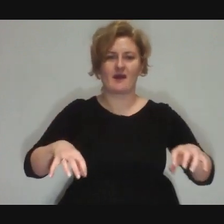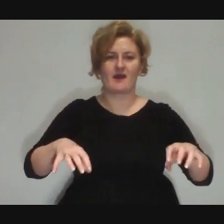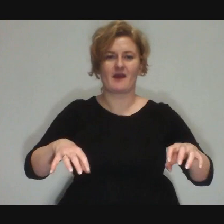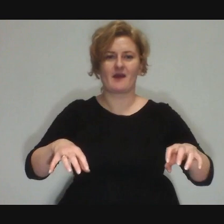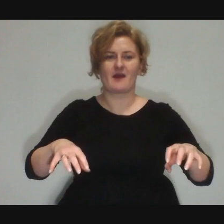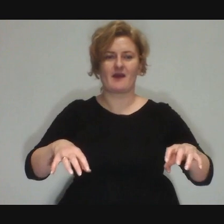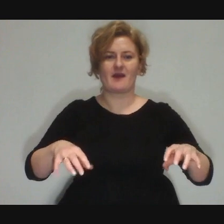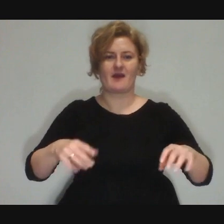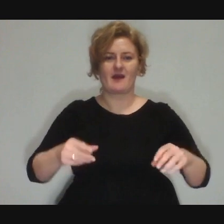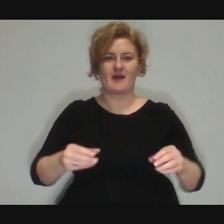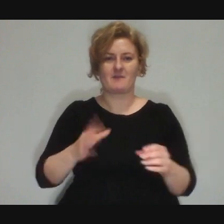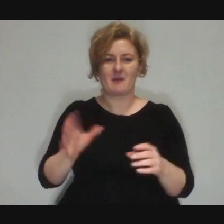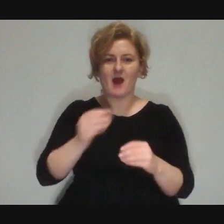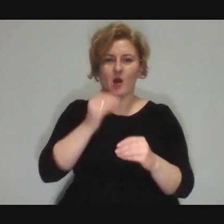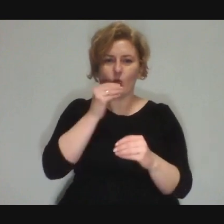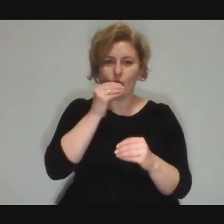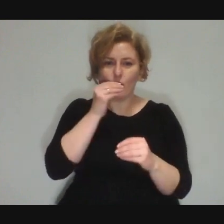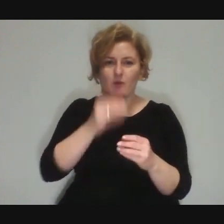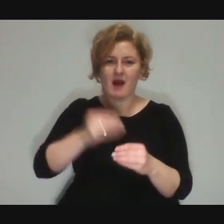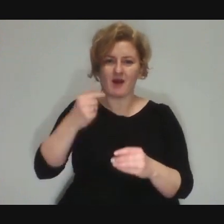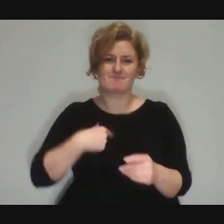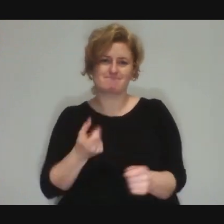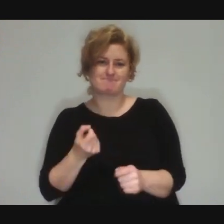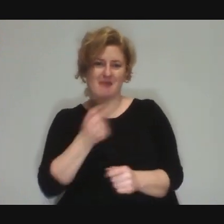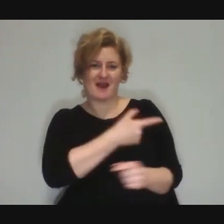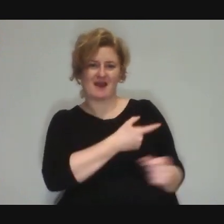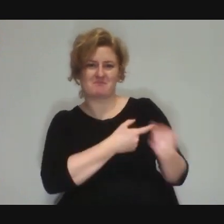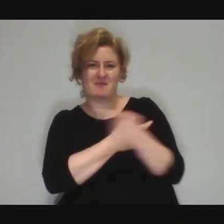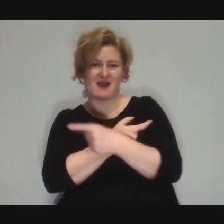they'd already got the ammunition and now they had to hit the other ones...